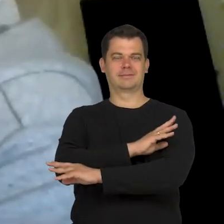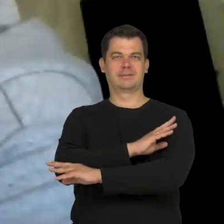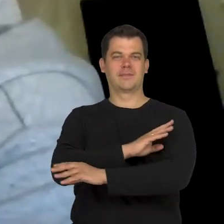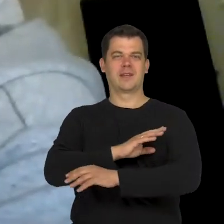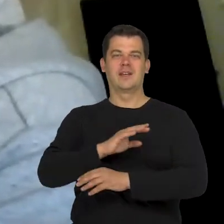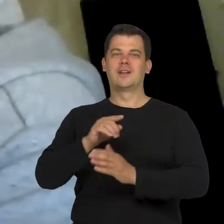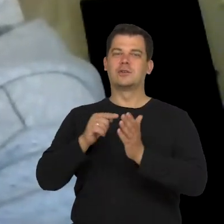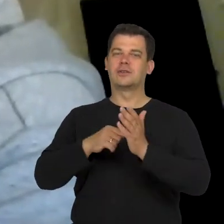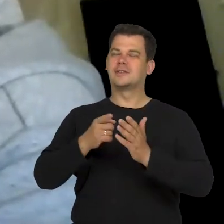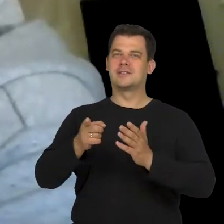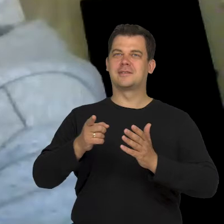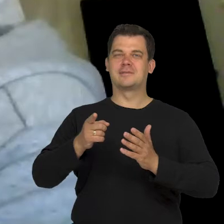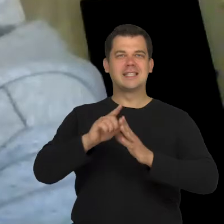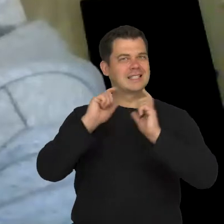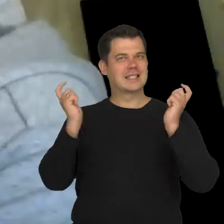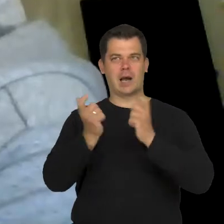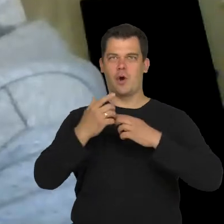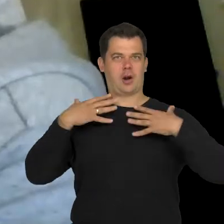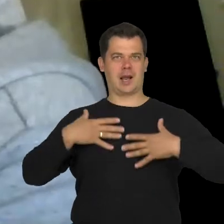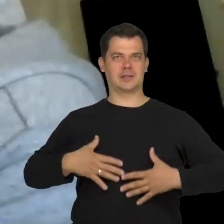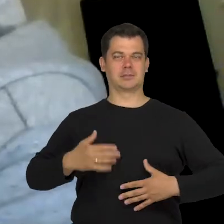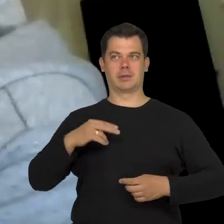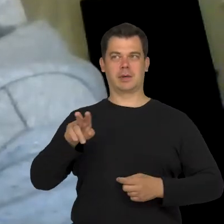It is a strange whole-body reaction.